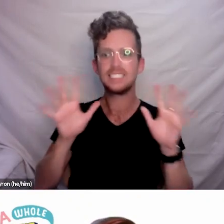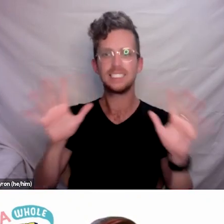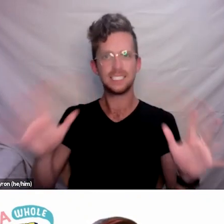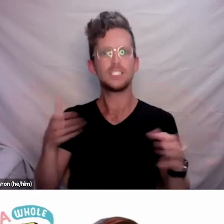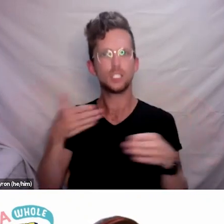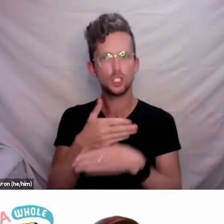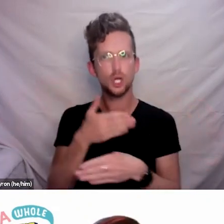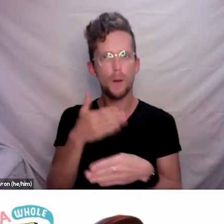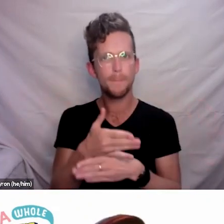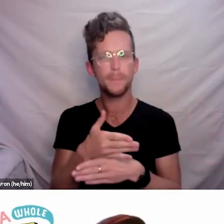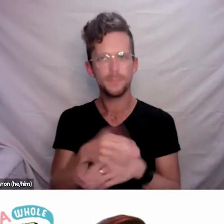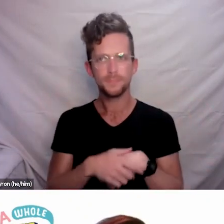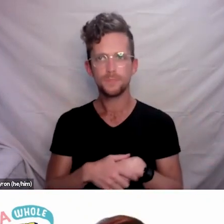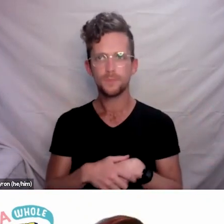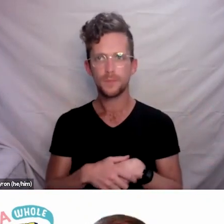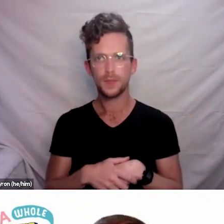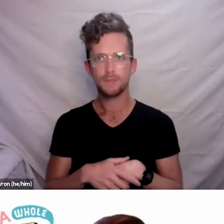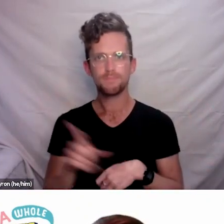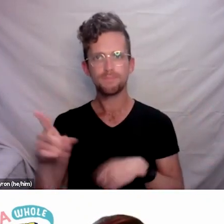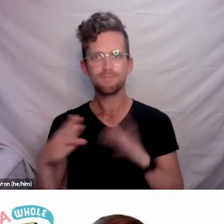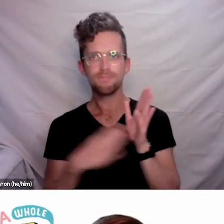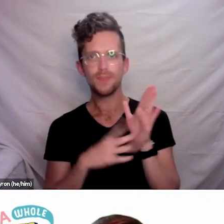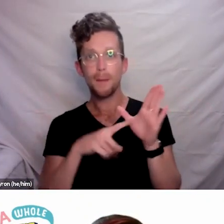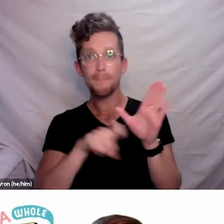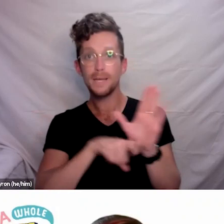I’d like to just come in there Prudence, if that’s okay as well.